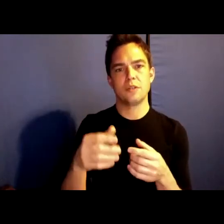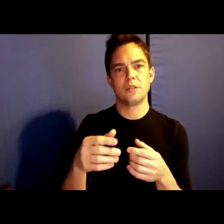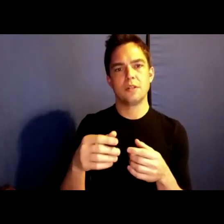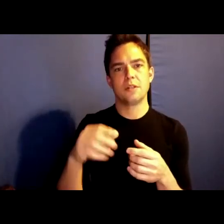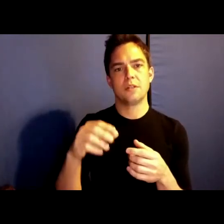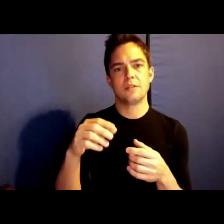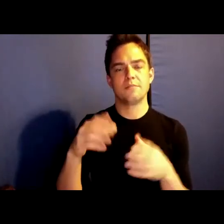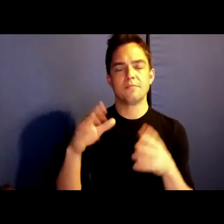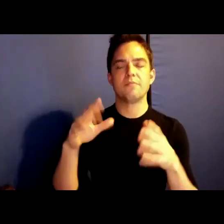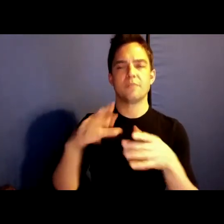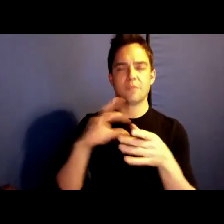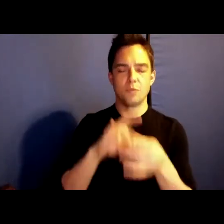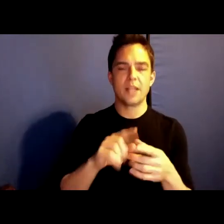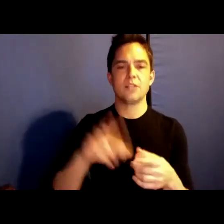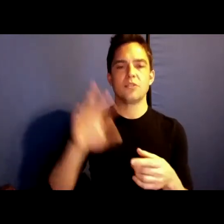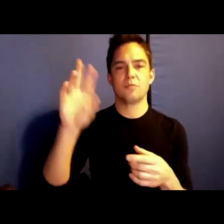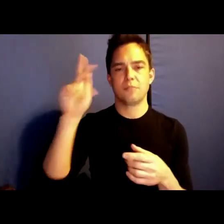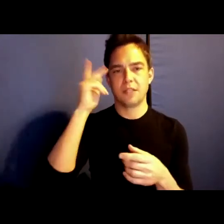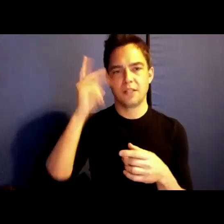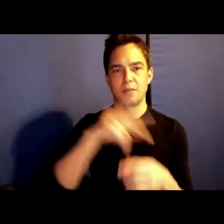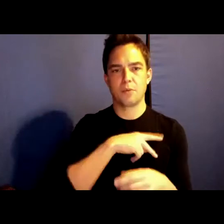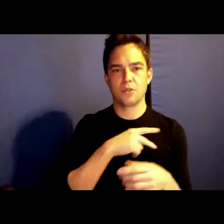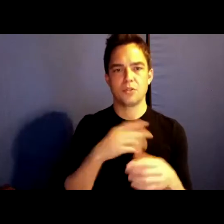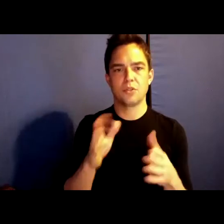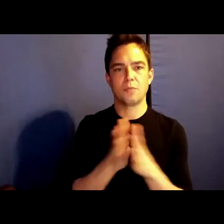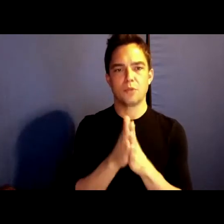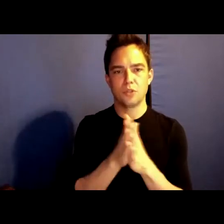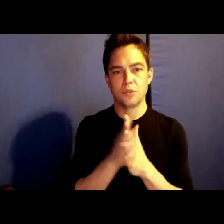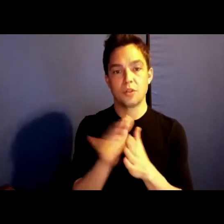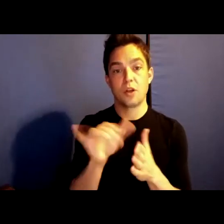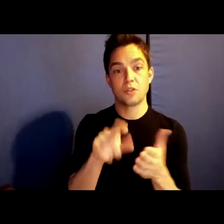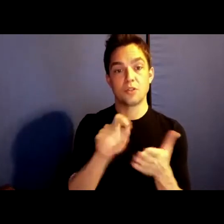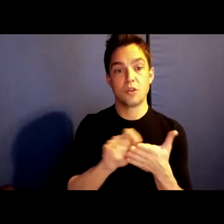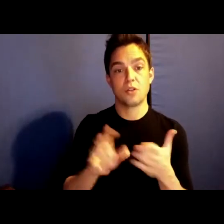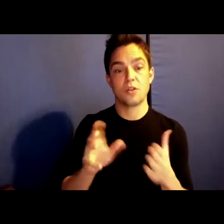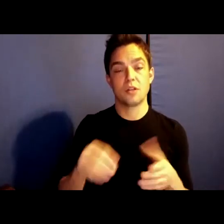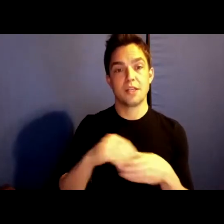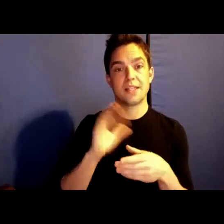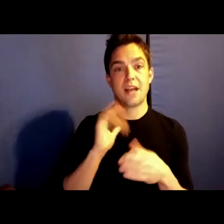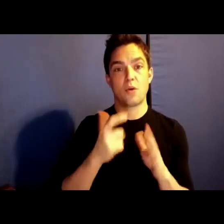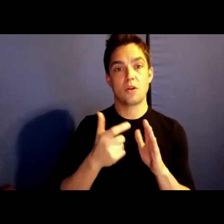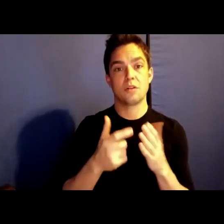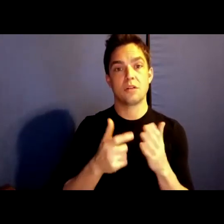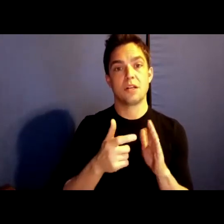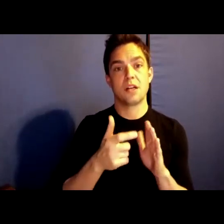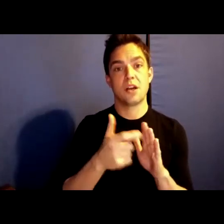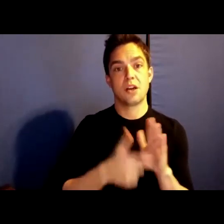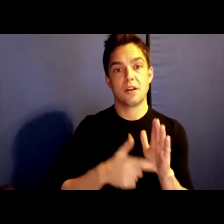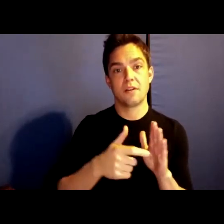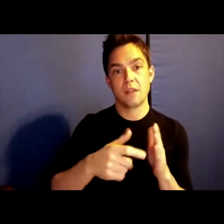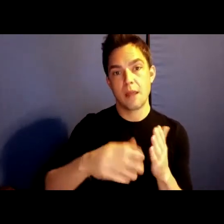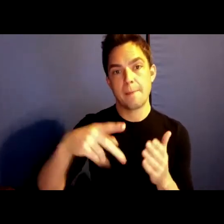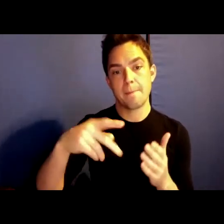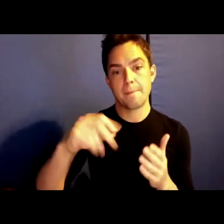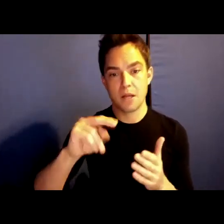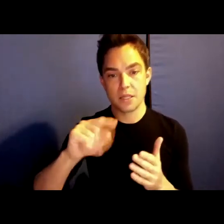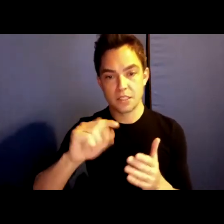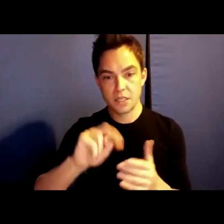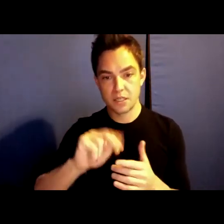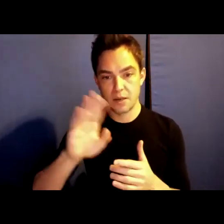and personal pursuits. She's also the author of No Archive Will Restore You published by Punctum books in 2019.